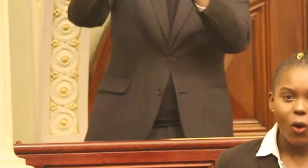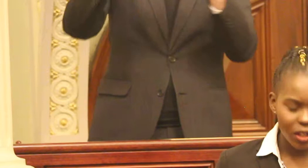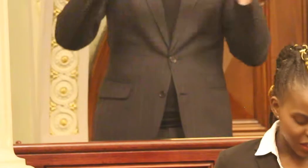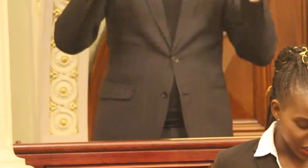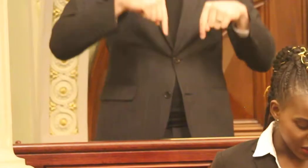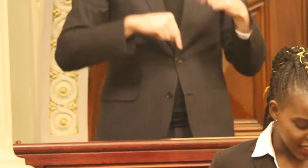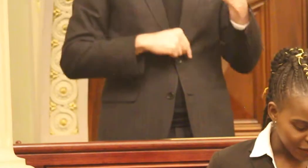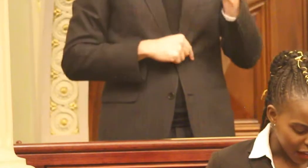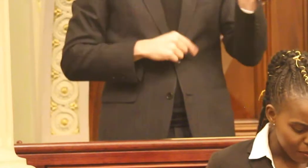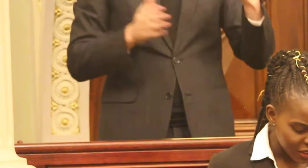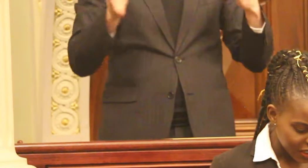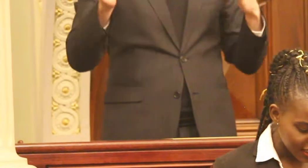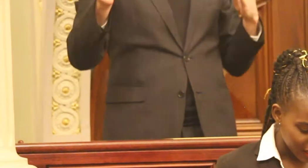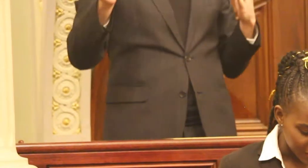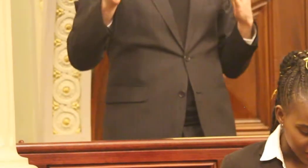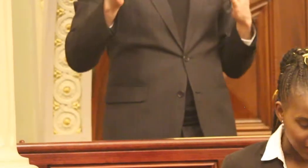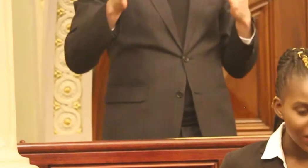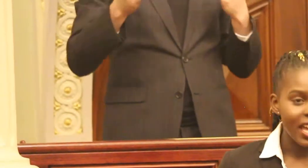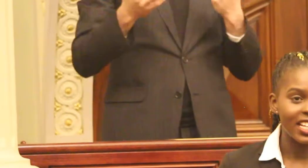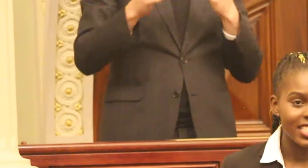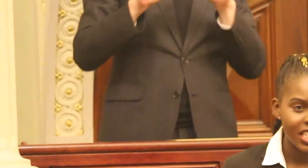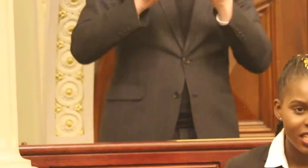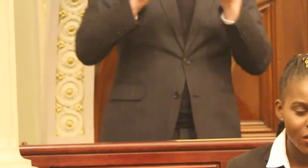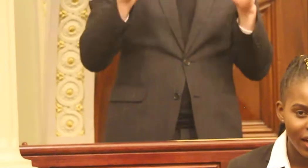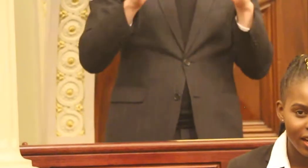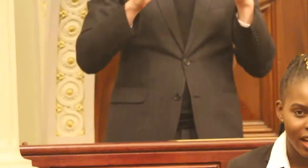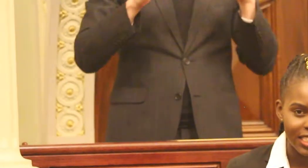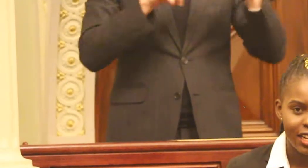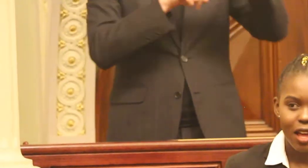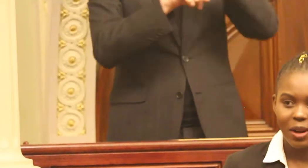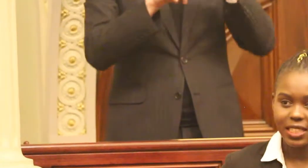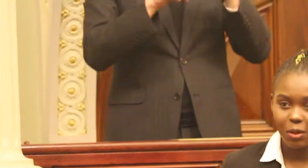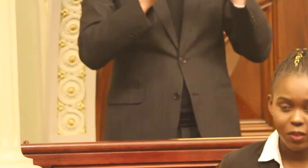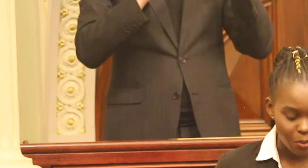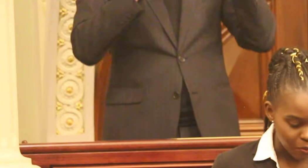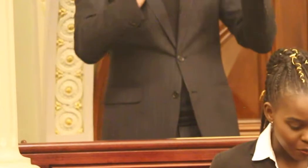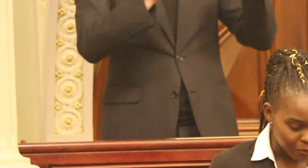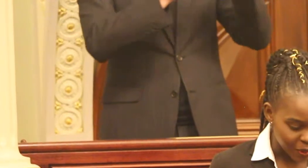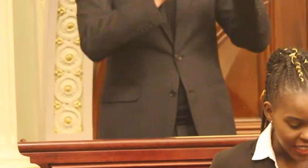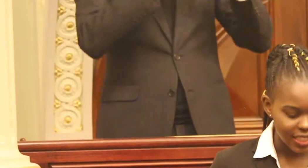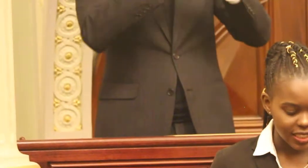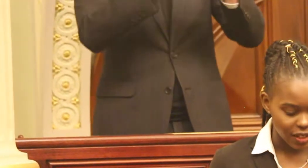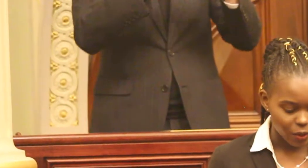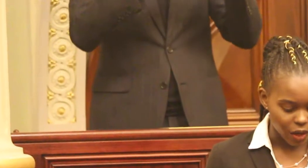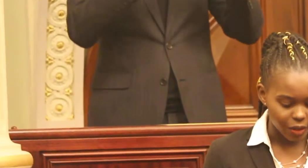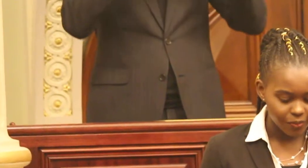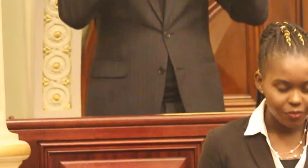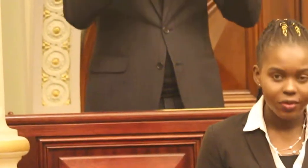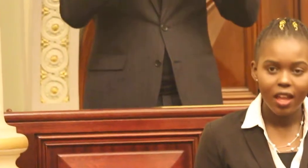All of this shows that environmental sustainability is nationally recognised by some of the bigger cities in the world.